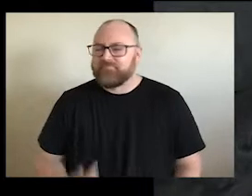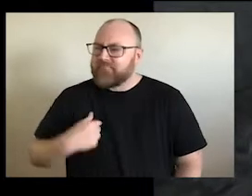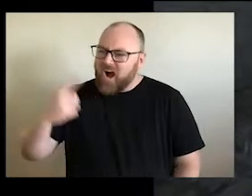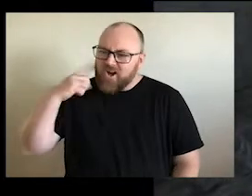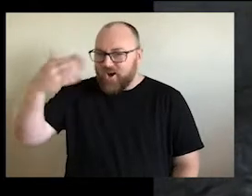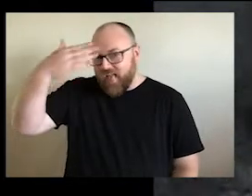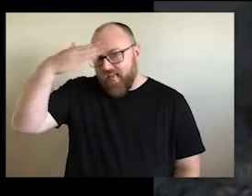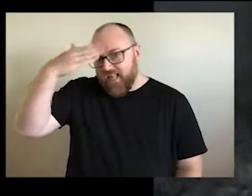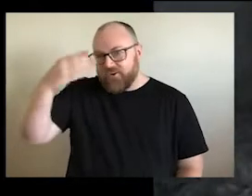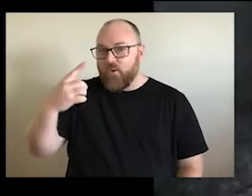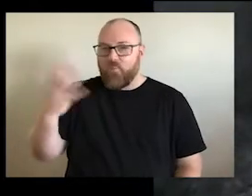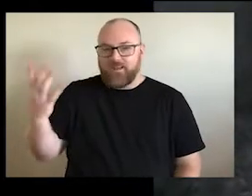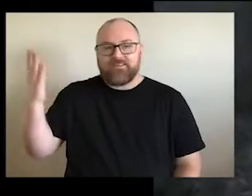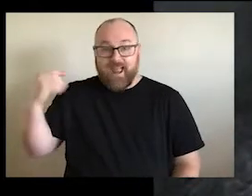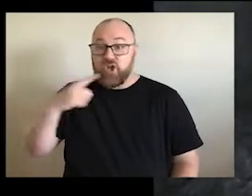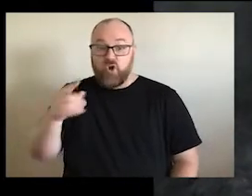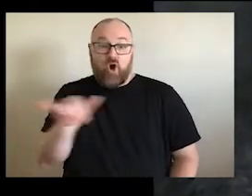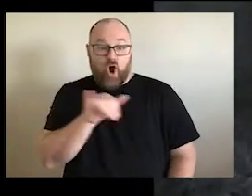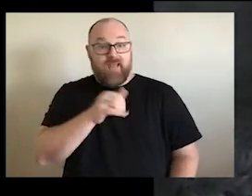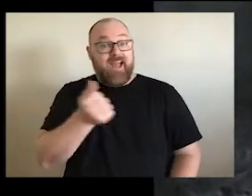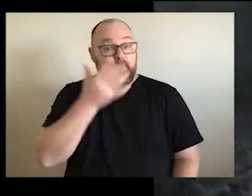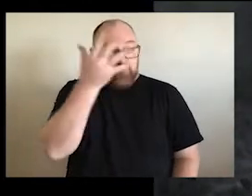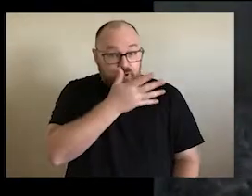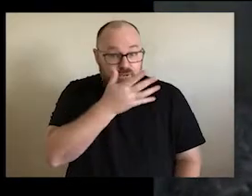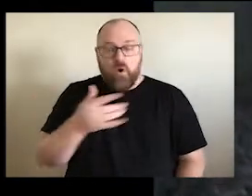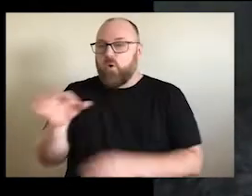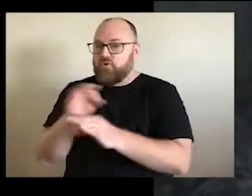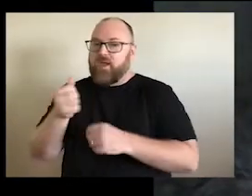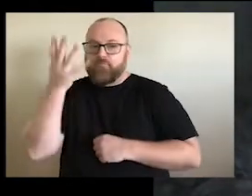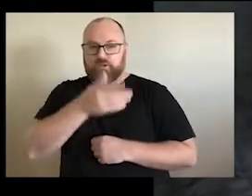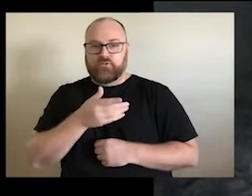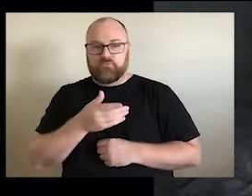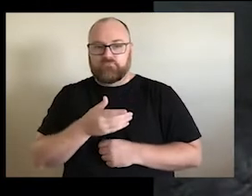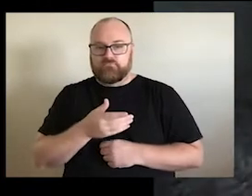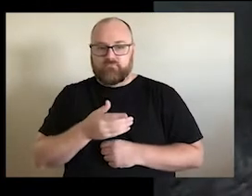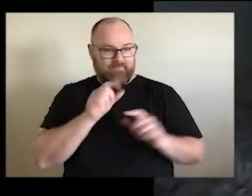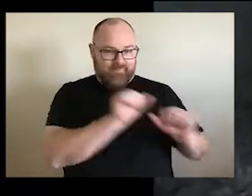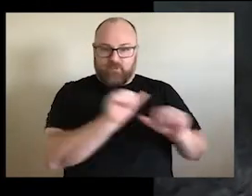the Elders saying, then to the people like, you know, you're either Aboriginal or you're not now. None of this business. So when anyone says